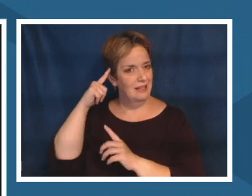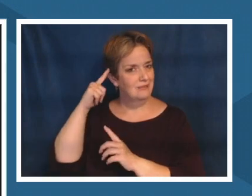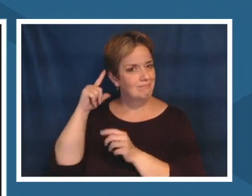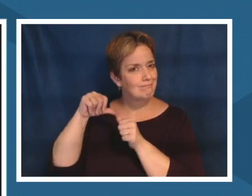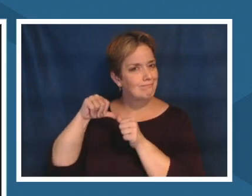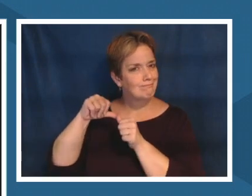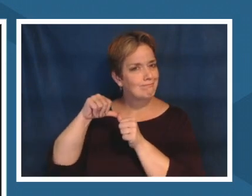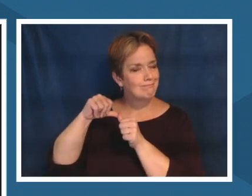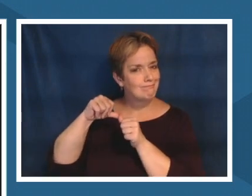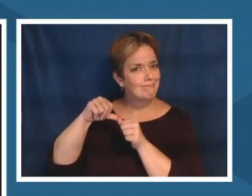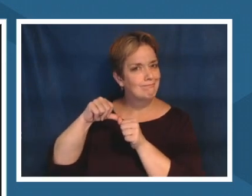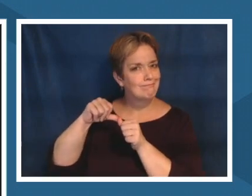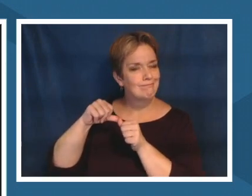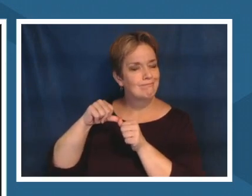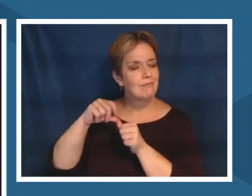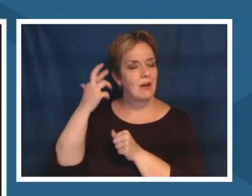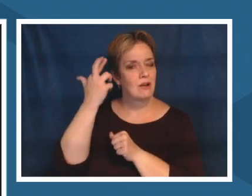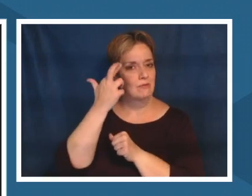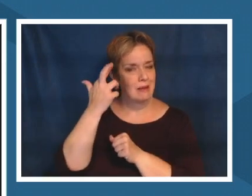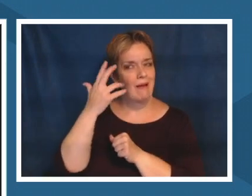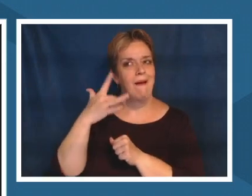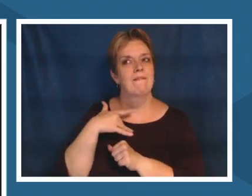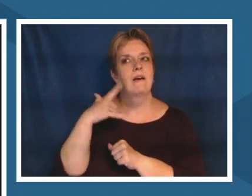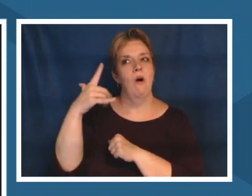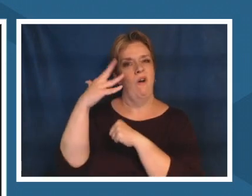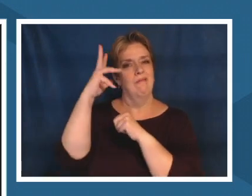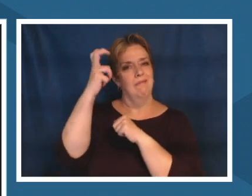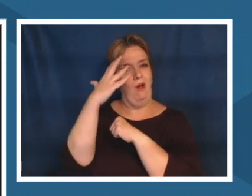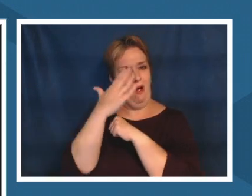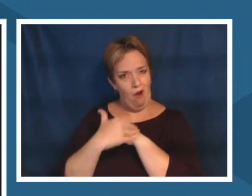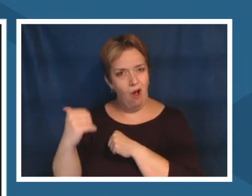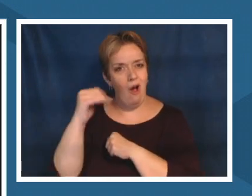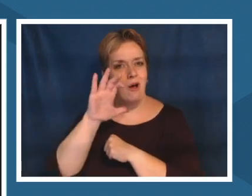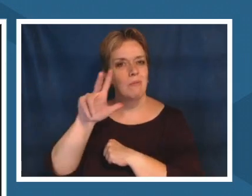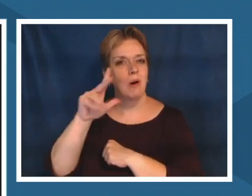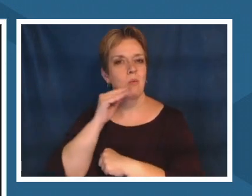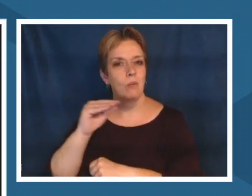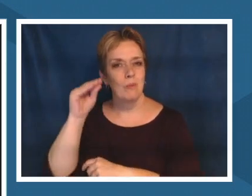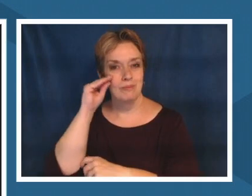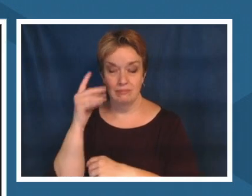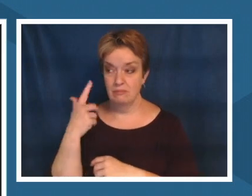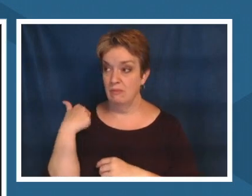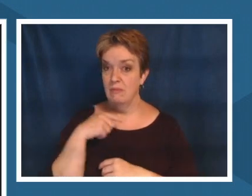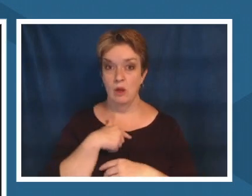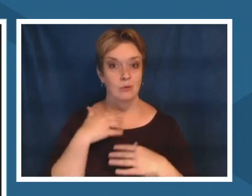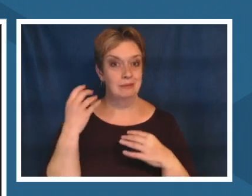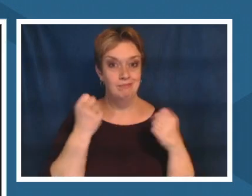called home and so you know we packed up the car and